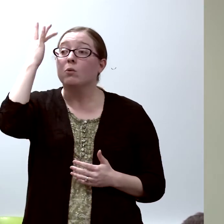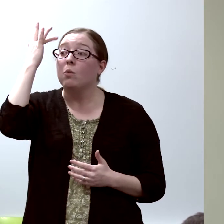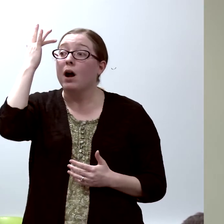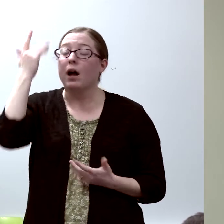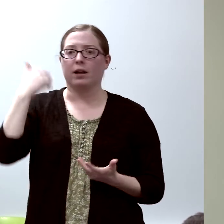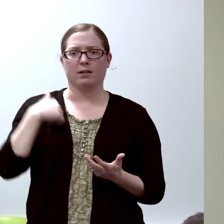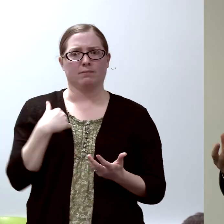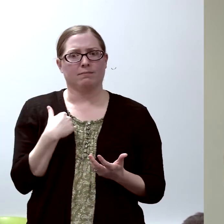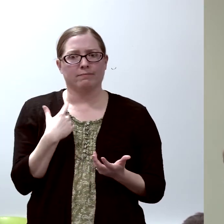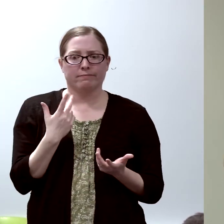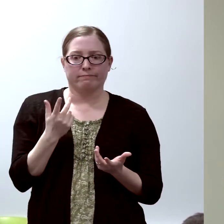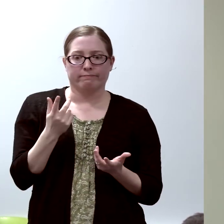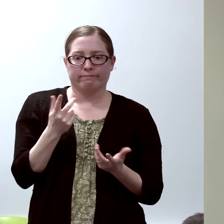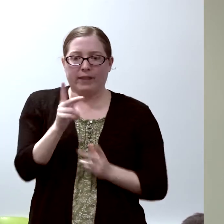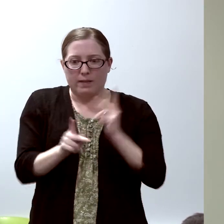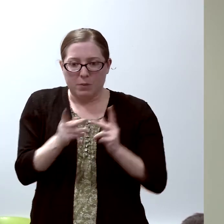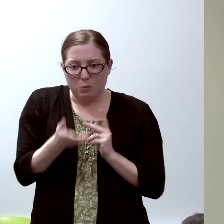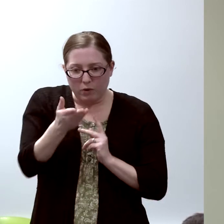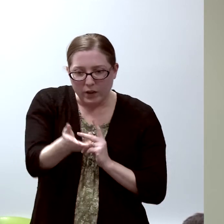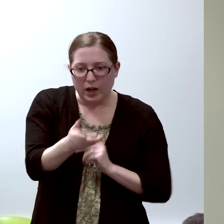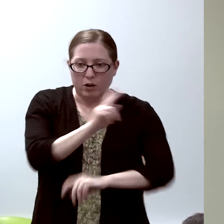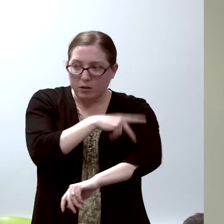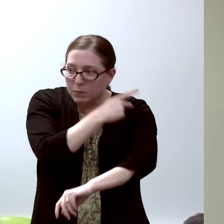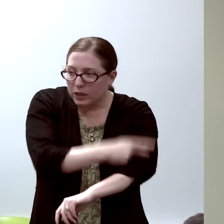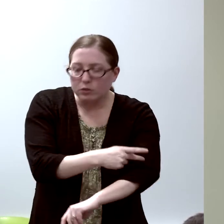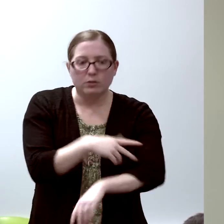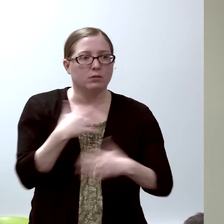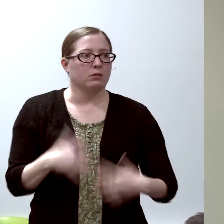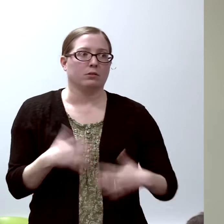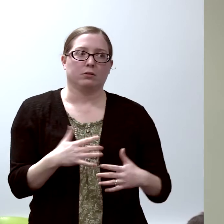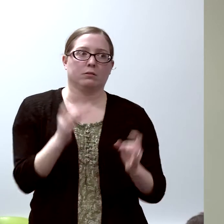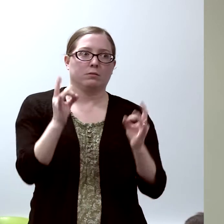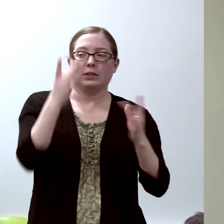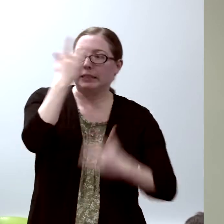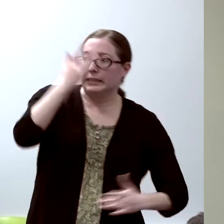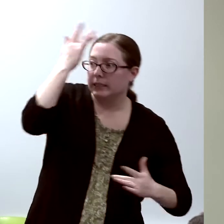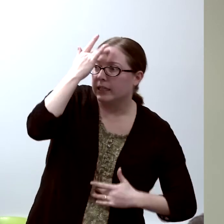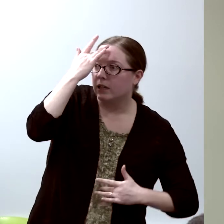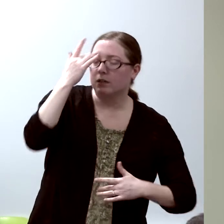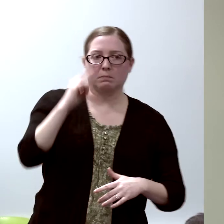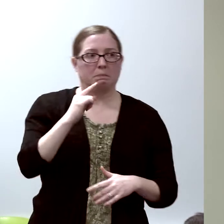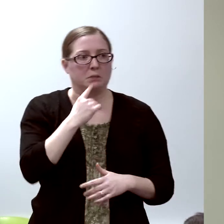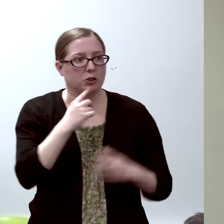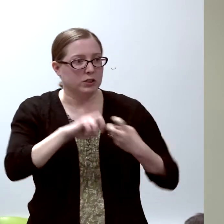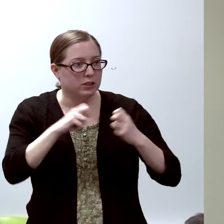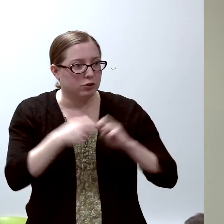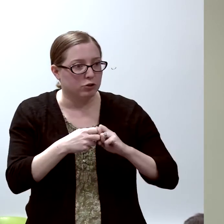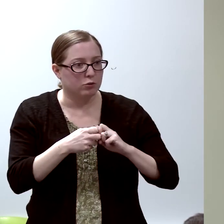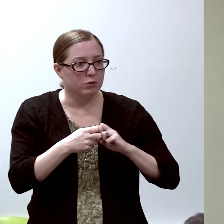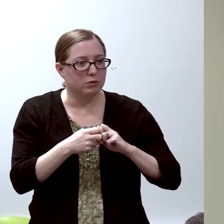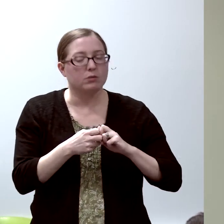with really complicated problems, and he said, "You get to take care of those people,